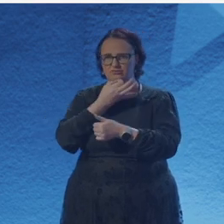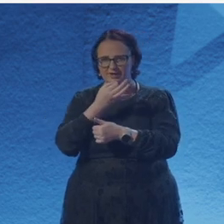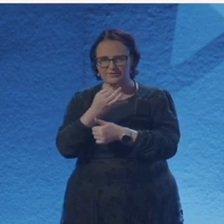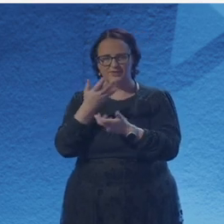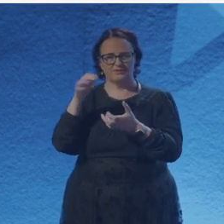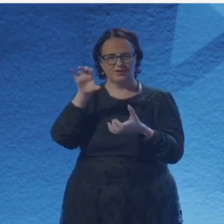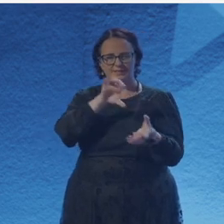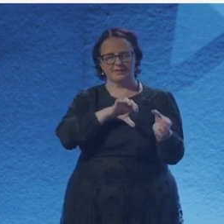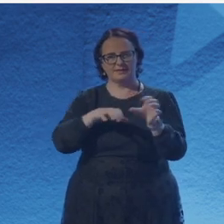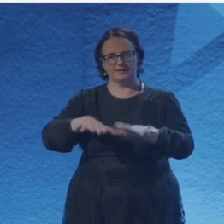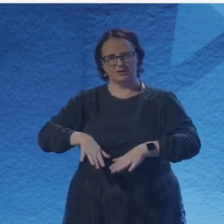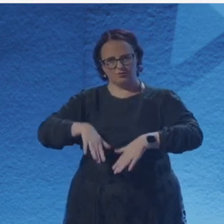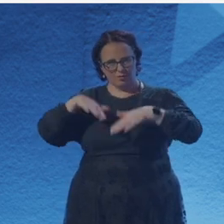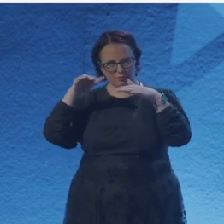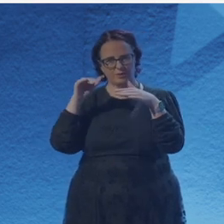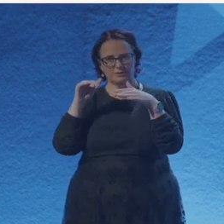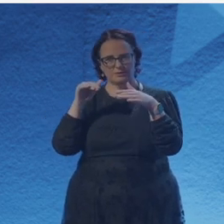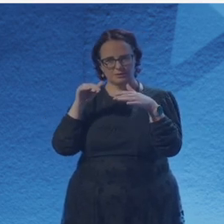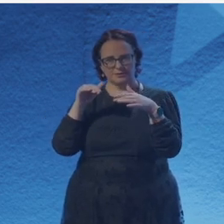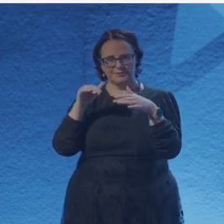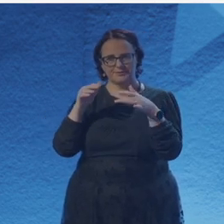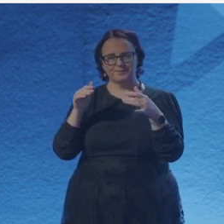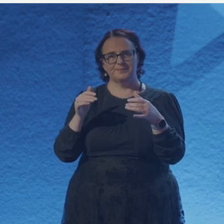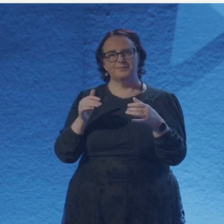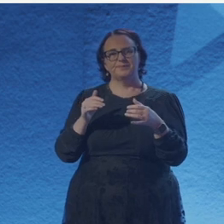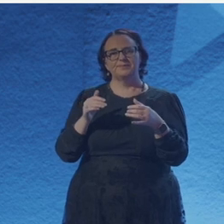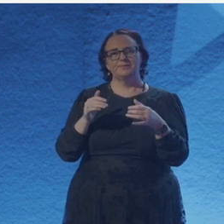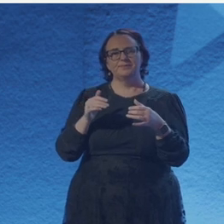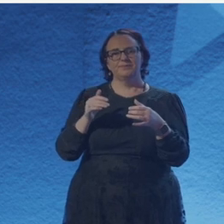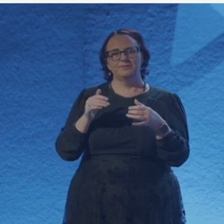And I'm also very addicted to music like so it was just like bound to happen